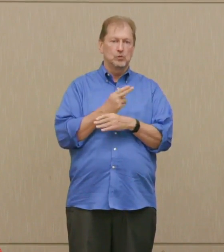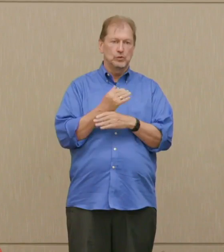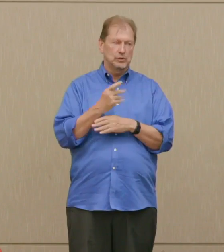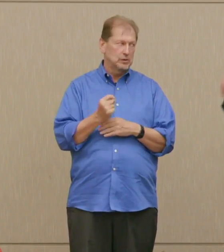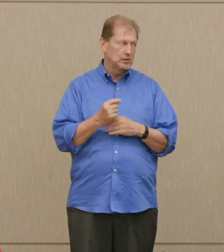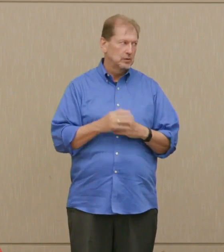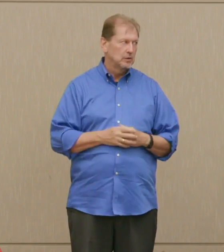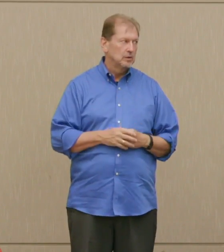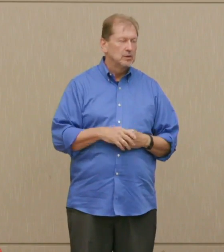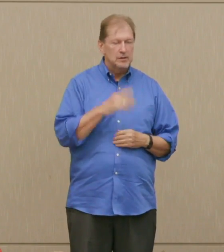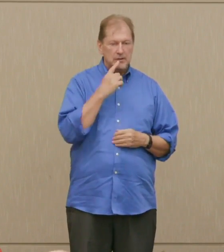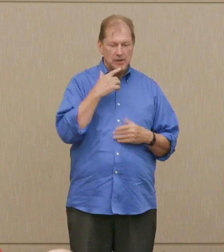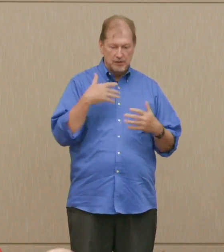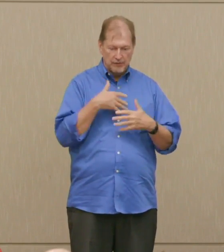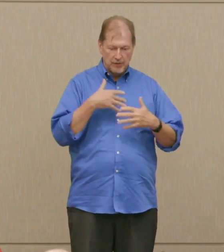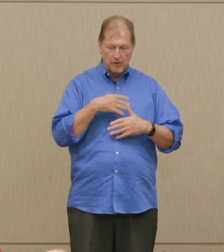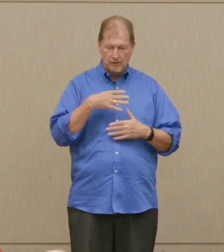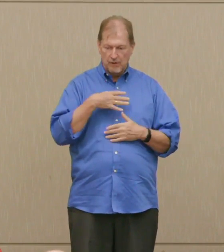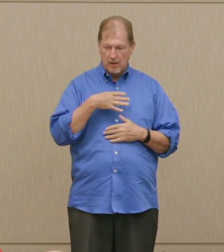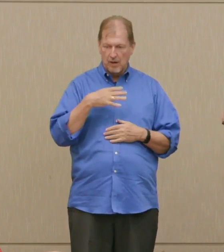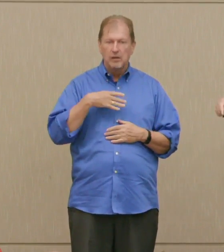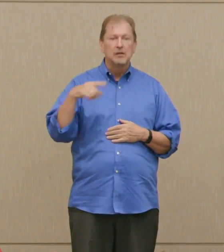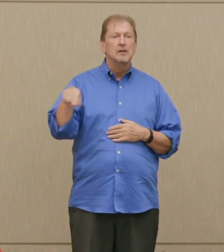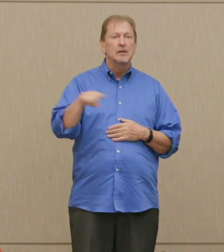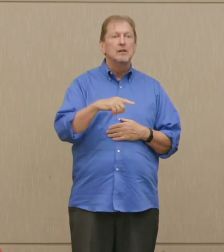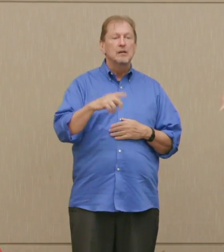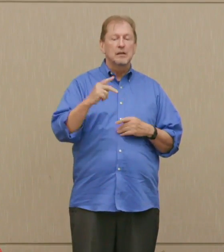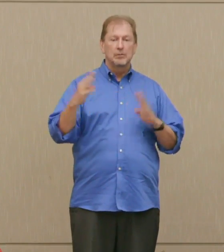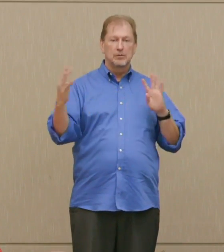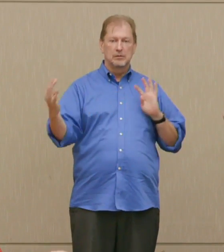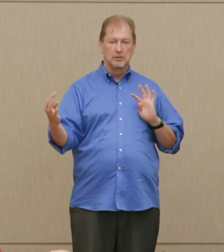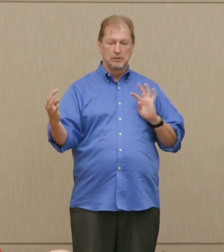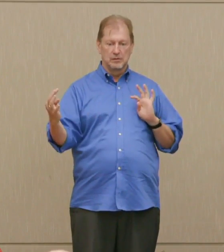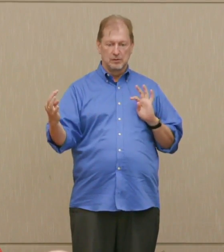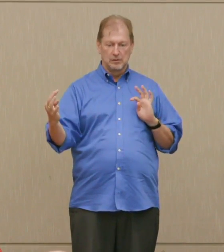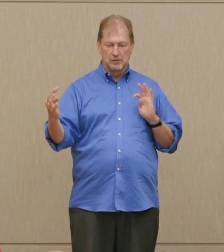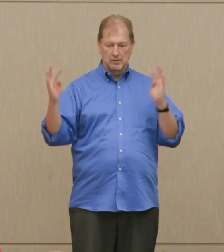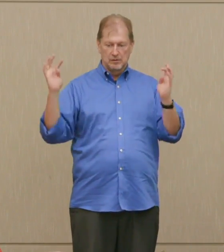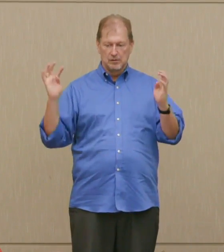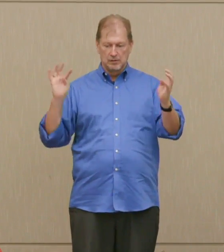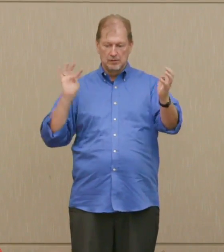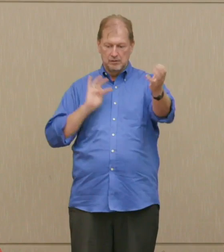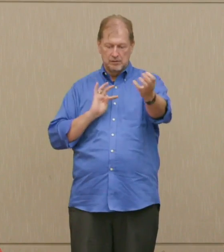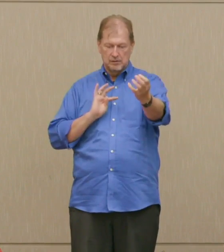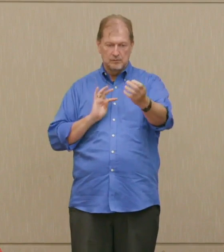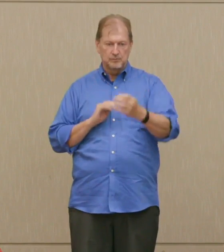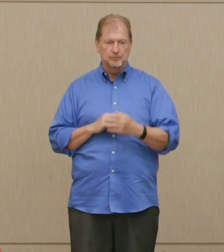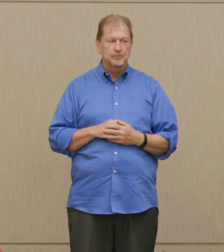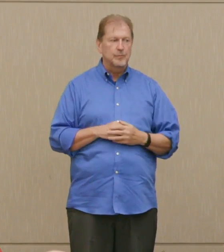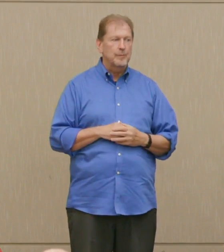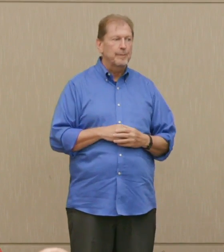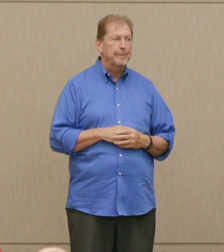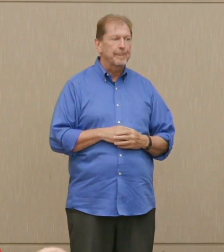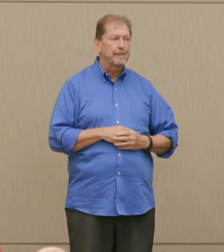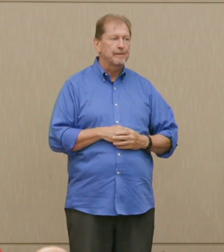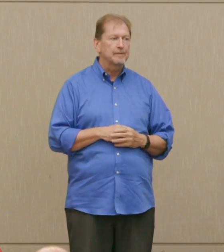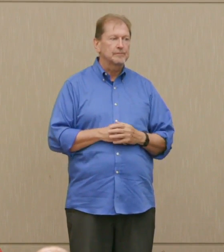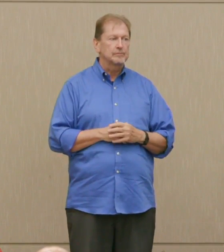Good, West Berlin stayed to of east, but surrounded, 250 miles within, kilometers, within East